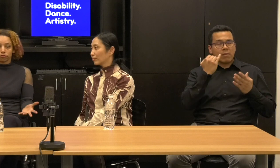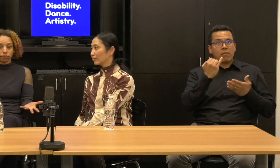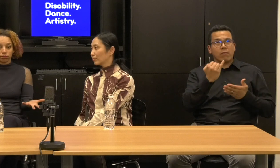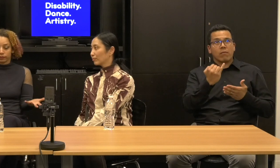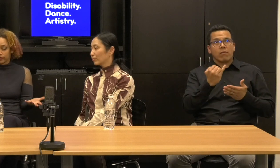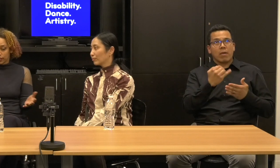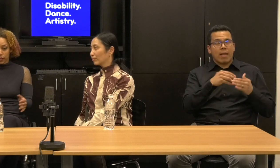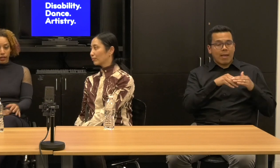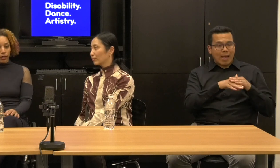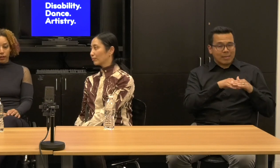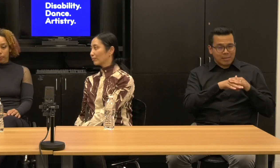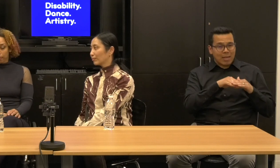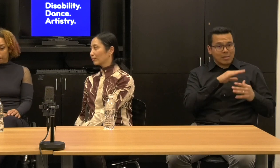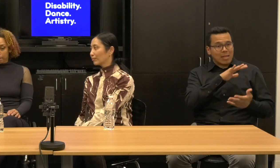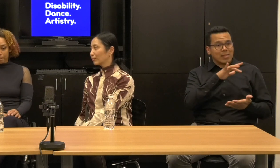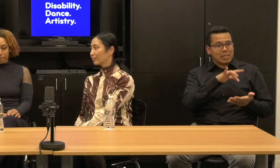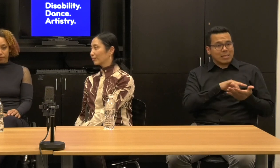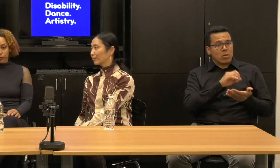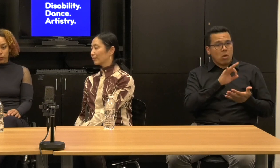How do we, how do we manage the past?